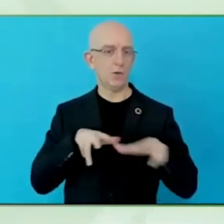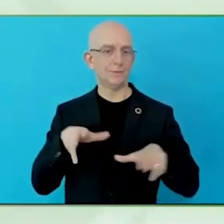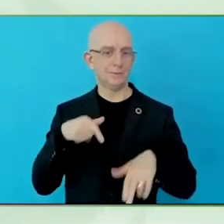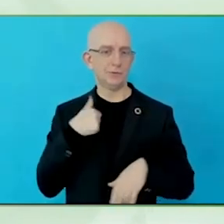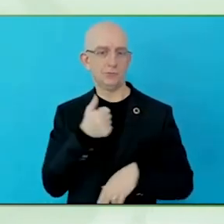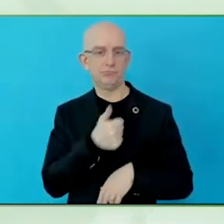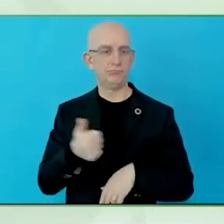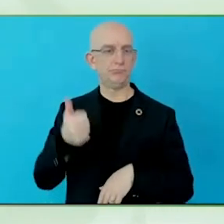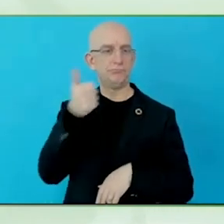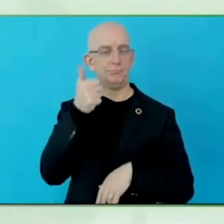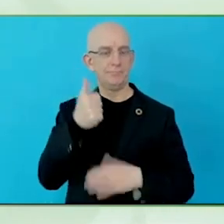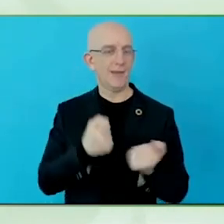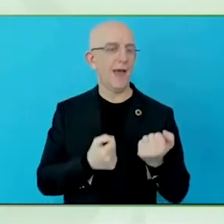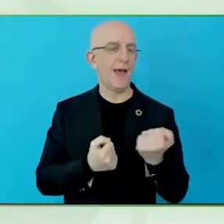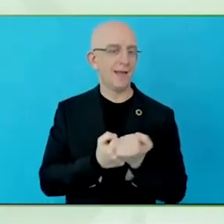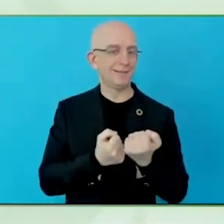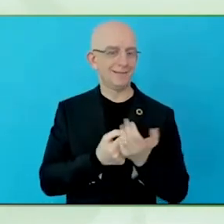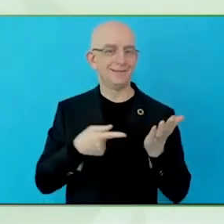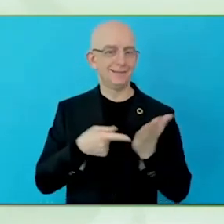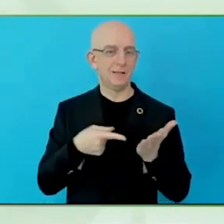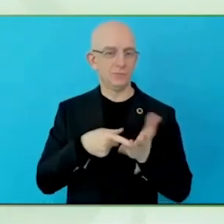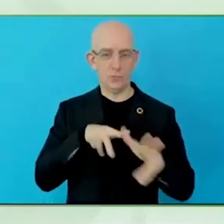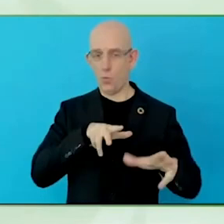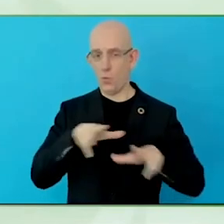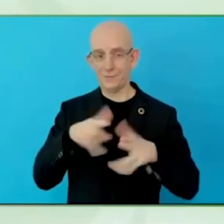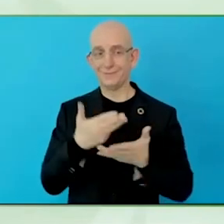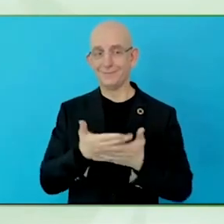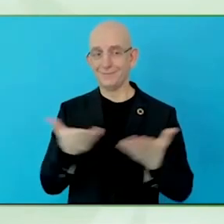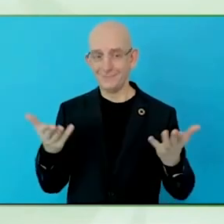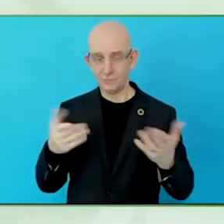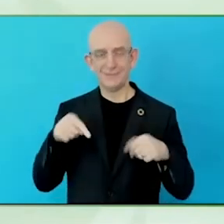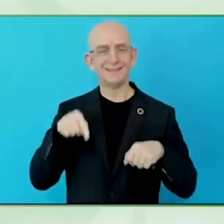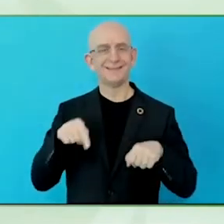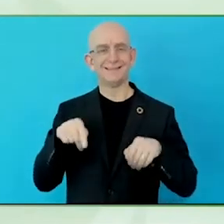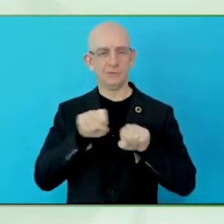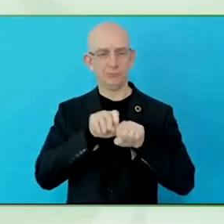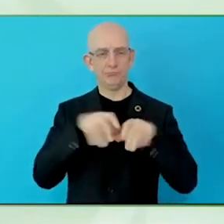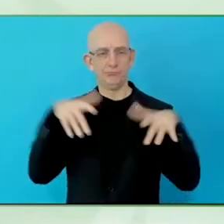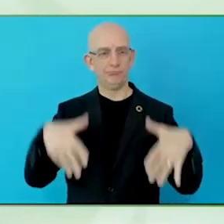We try to join and share our expertise to promote this field